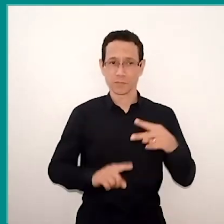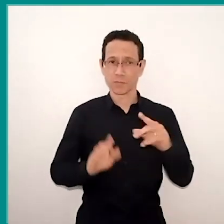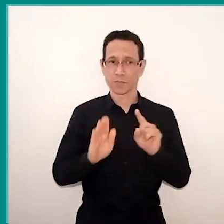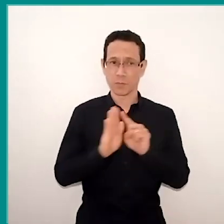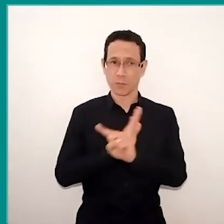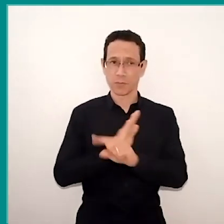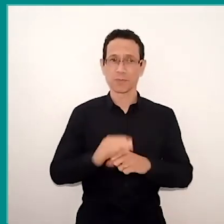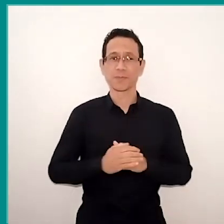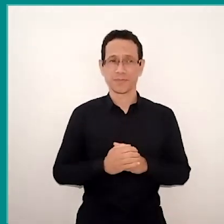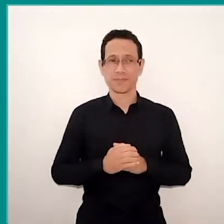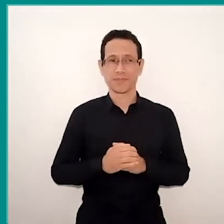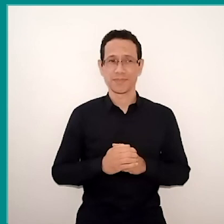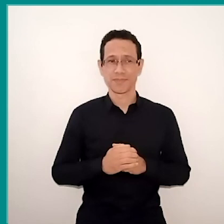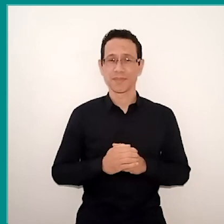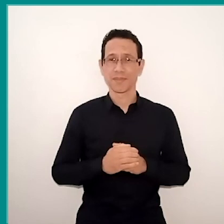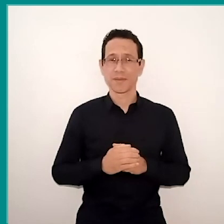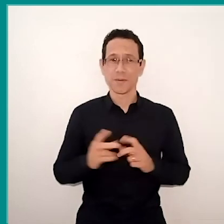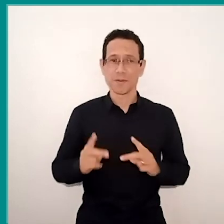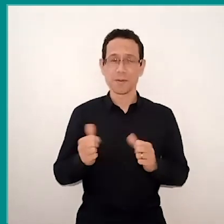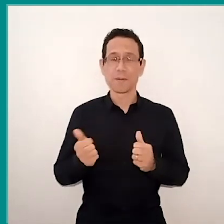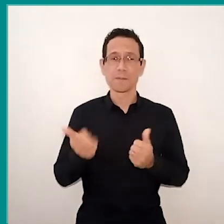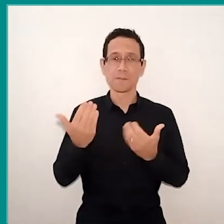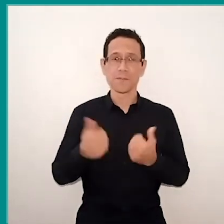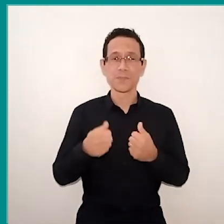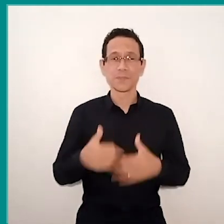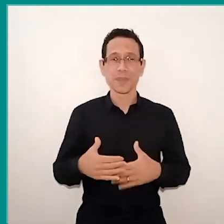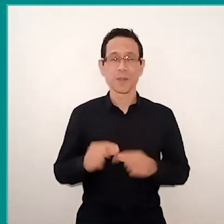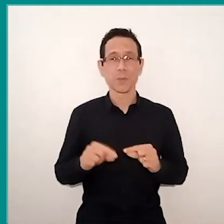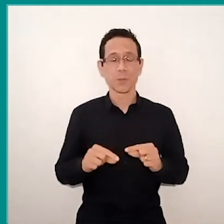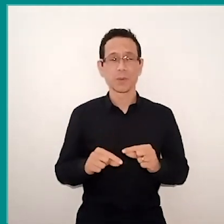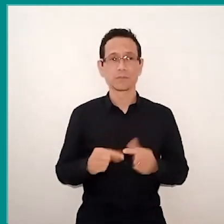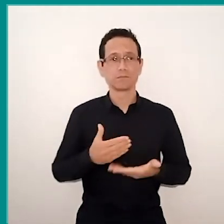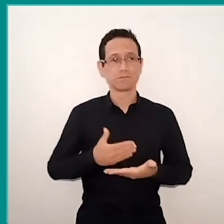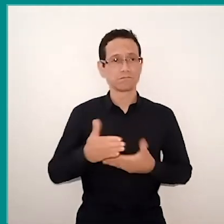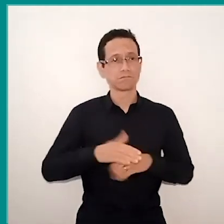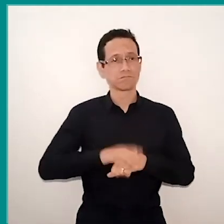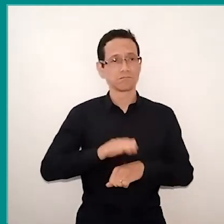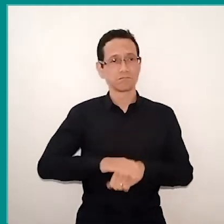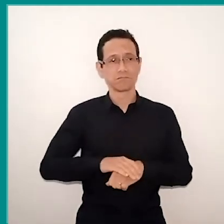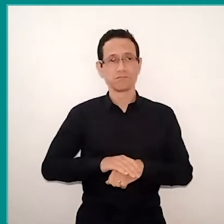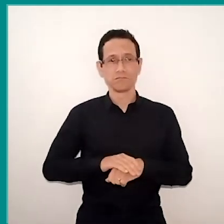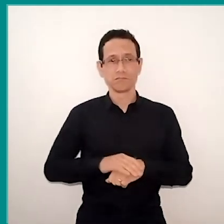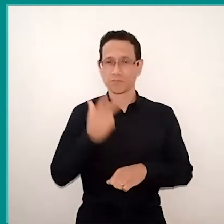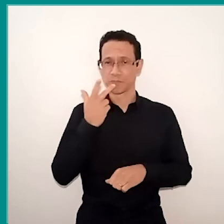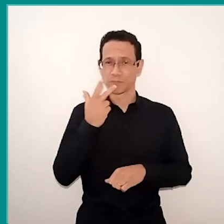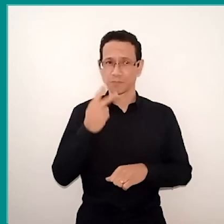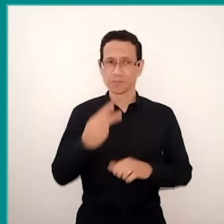one is asking him to tell a little about the initiatives that he has been doing, as he mentioned, that in the second part he would bring,